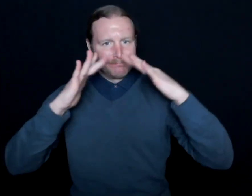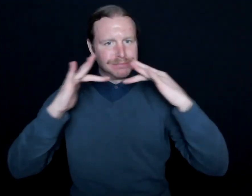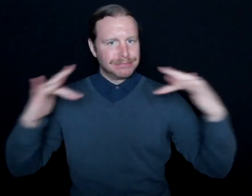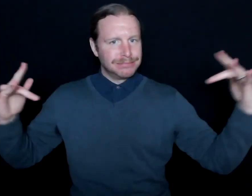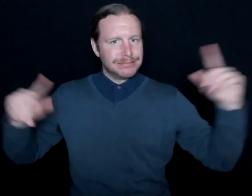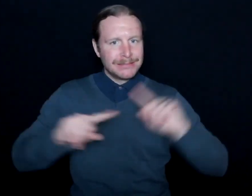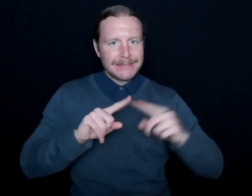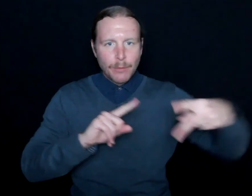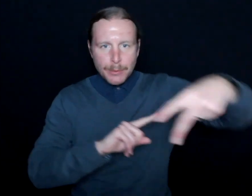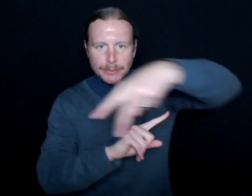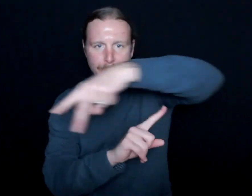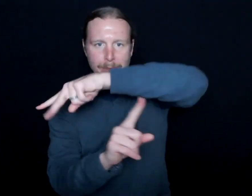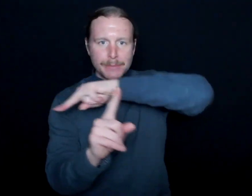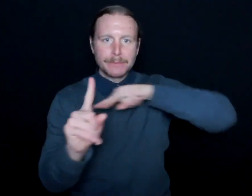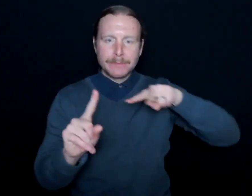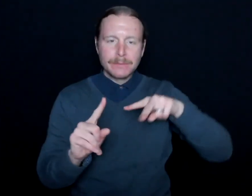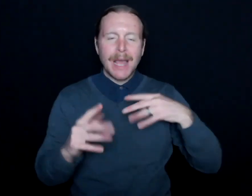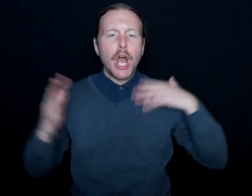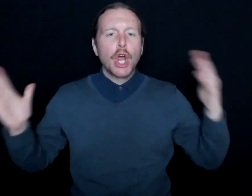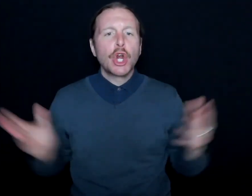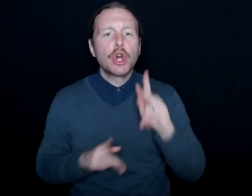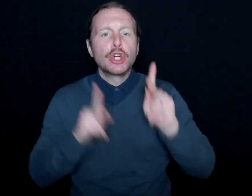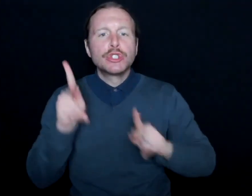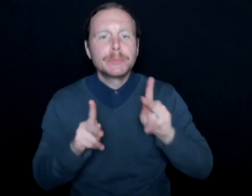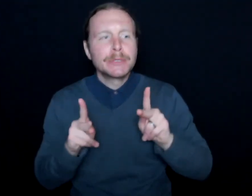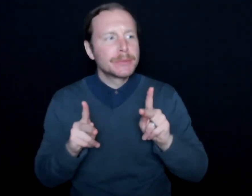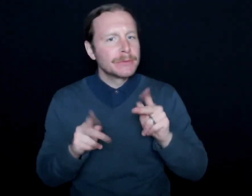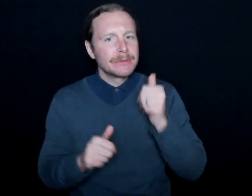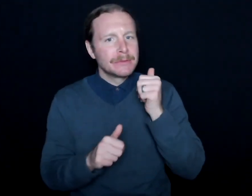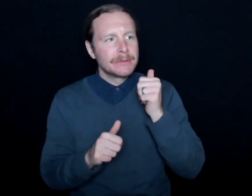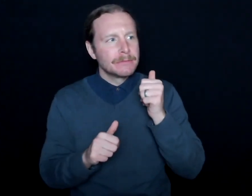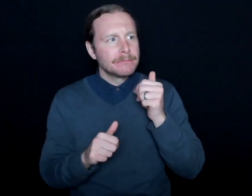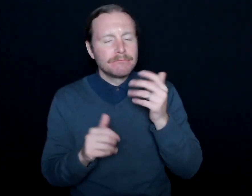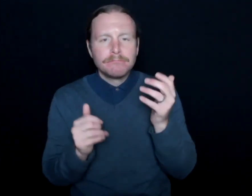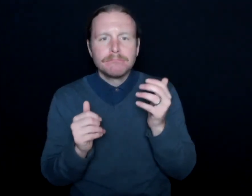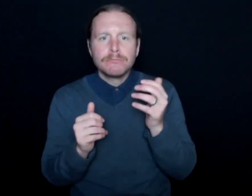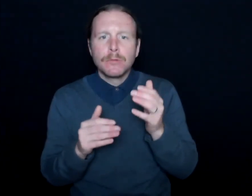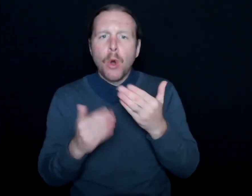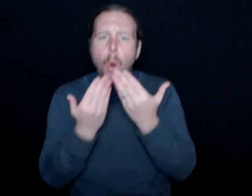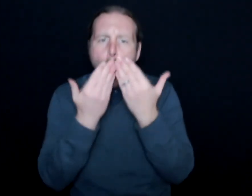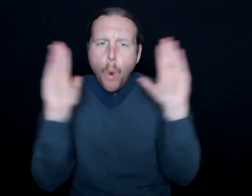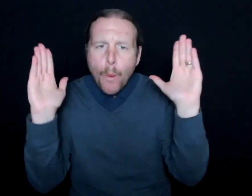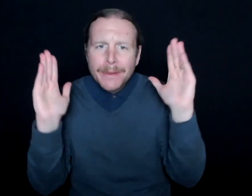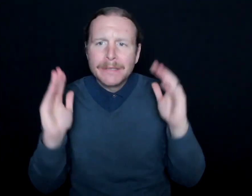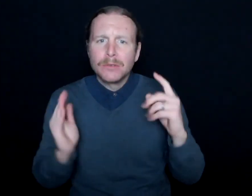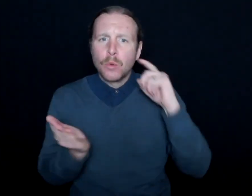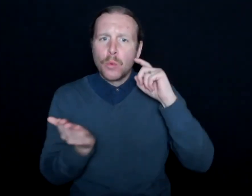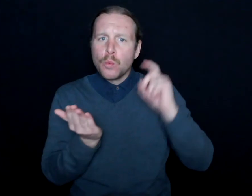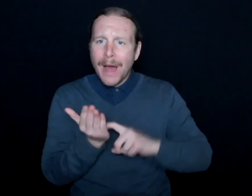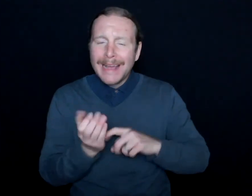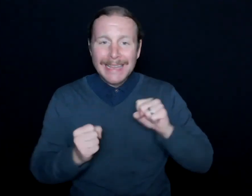And I just encourage every individual to be open and realizing that it can awkward.